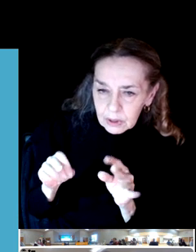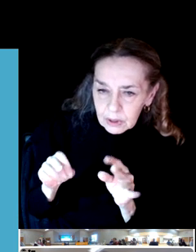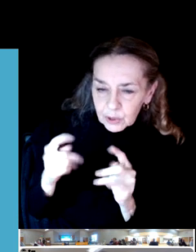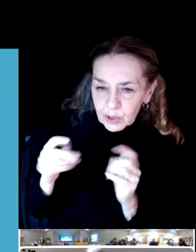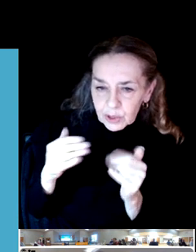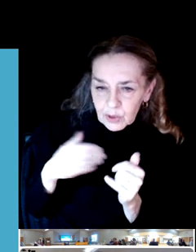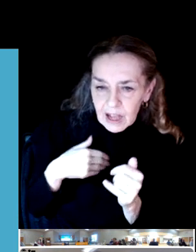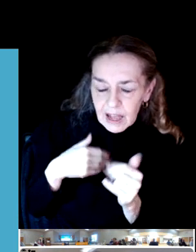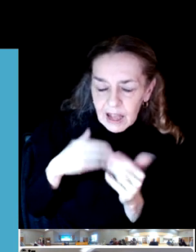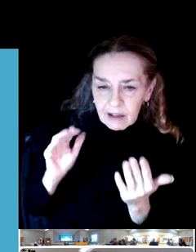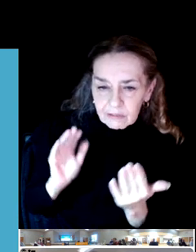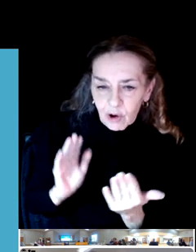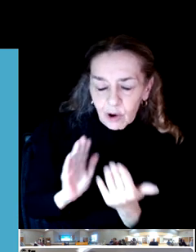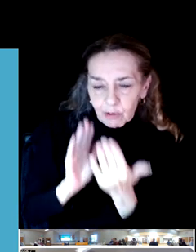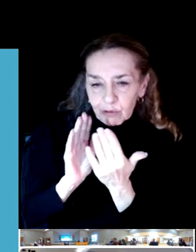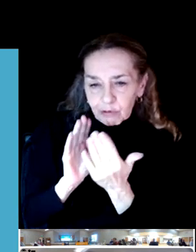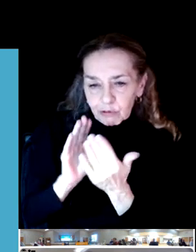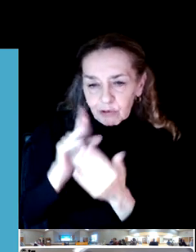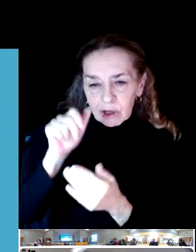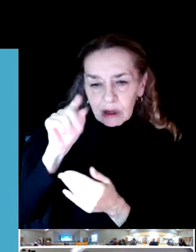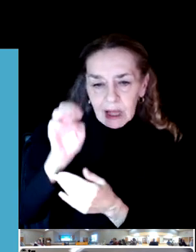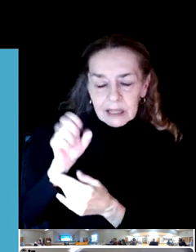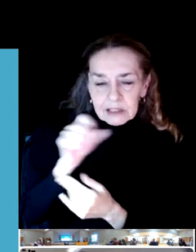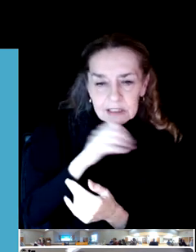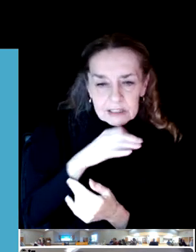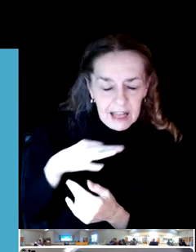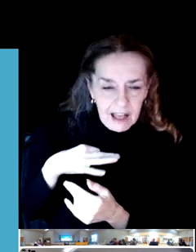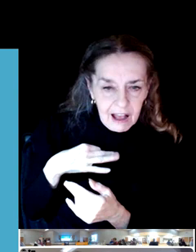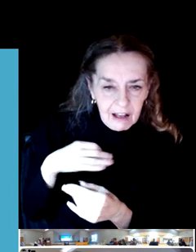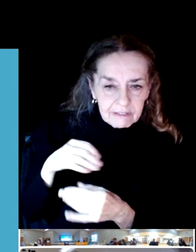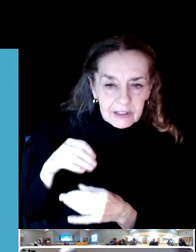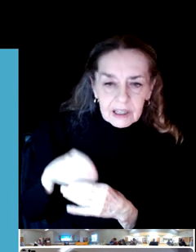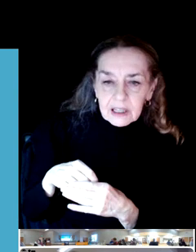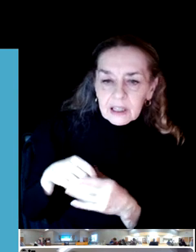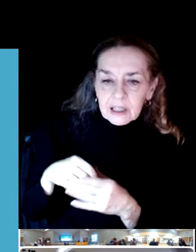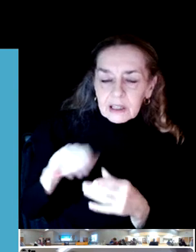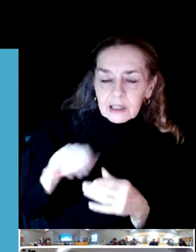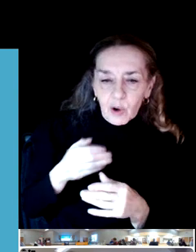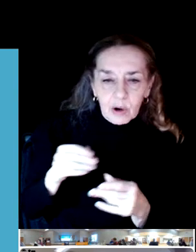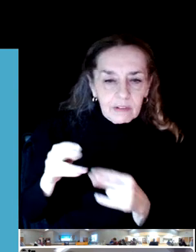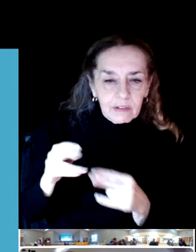to a point of we can open up our facilities and expand that prior to the pandemic.